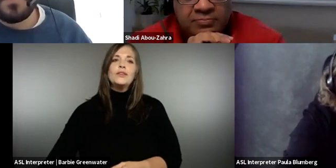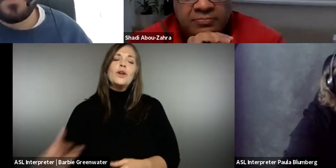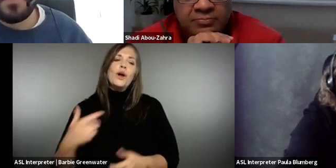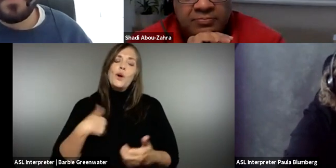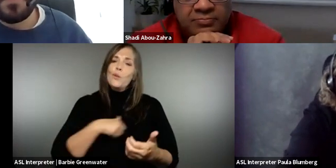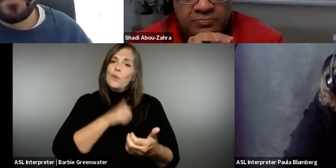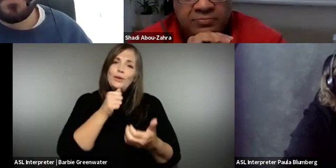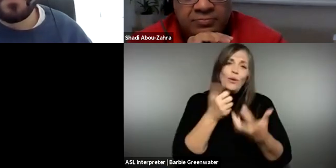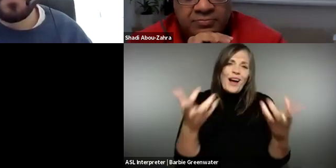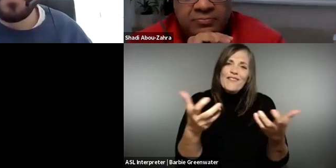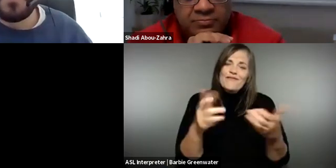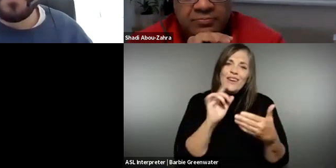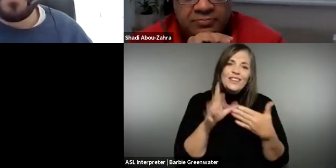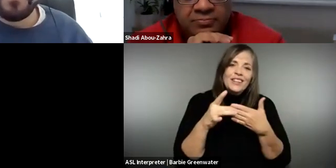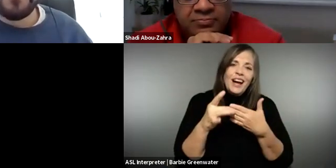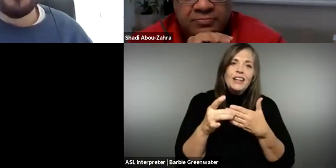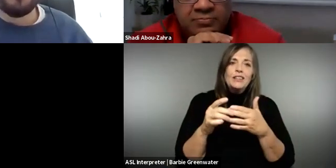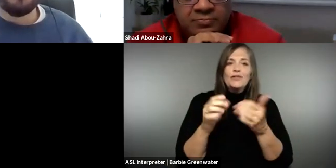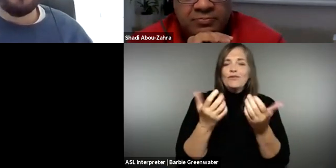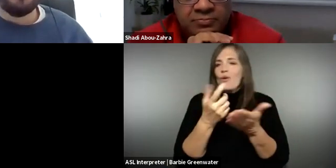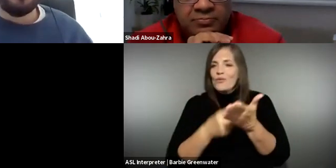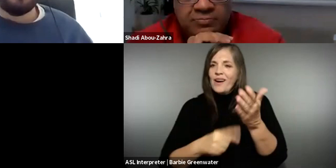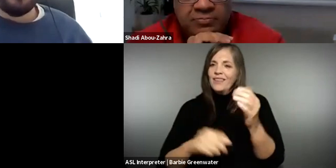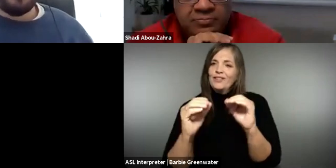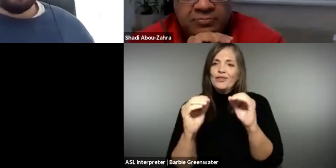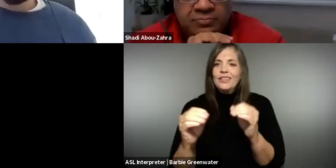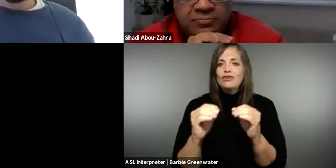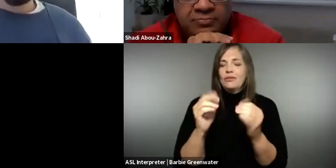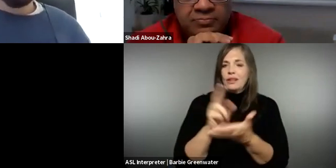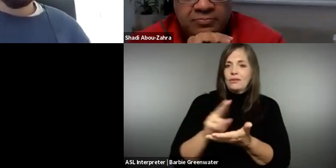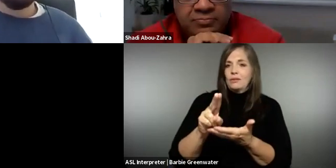(?). In the beginning we didn't have much guidance on what we